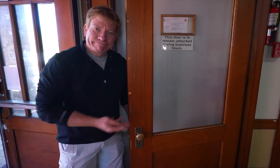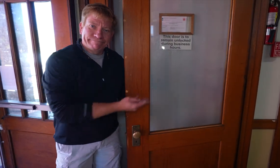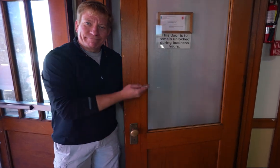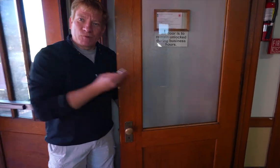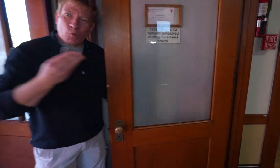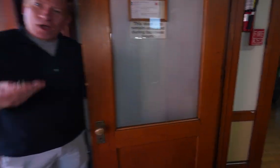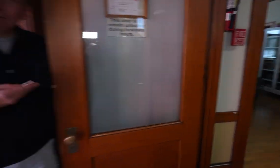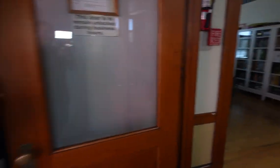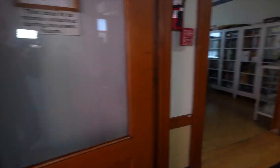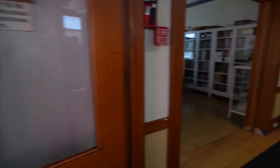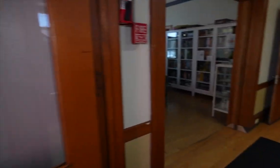Welcome!